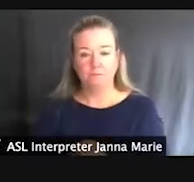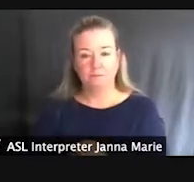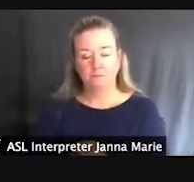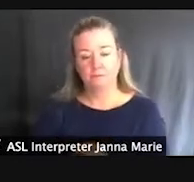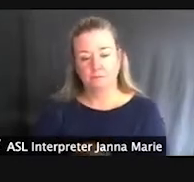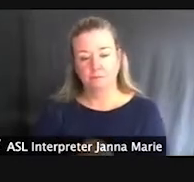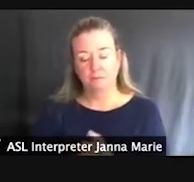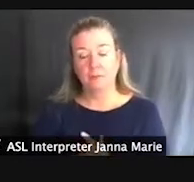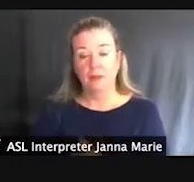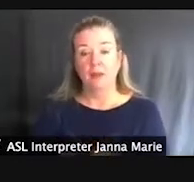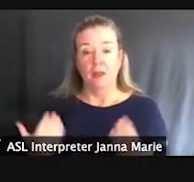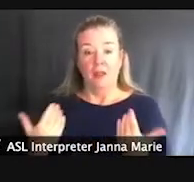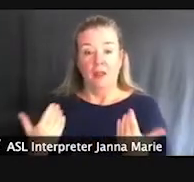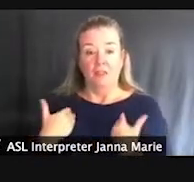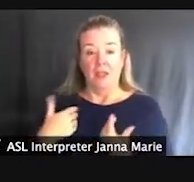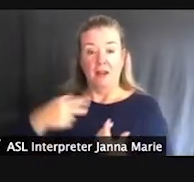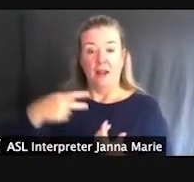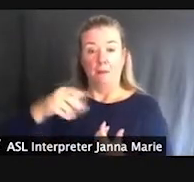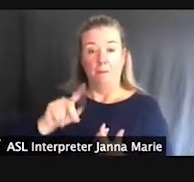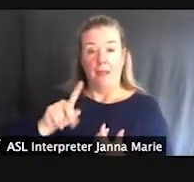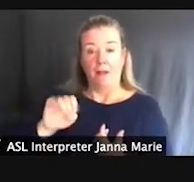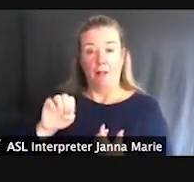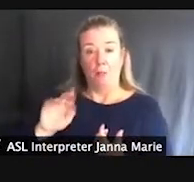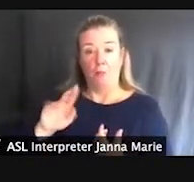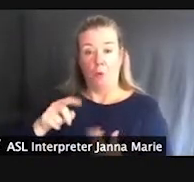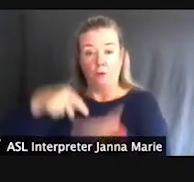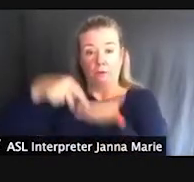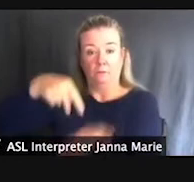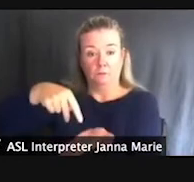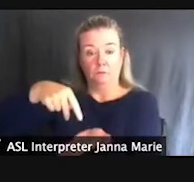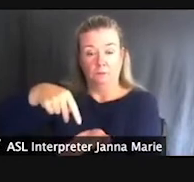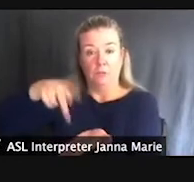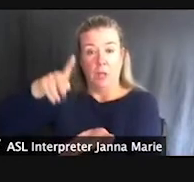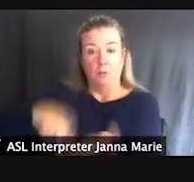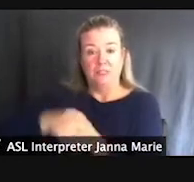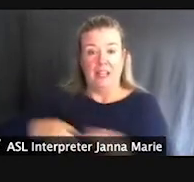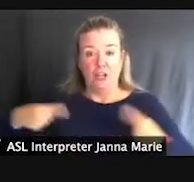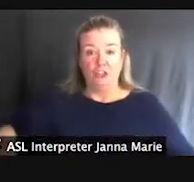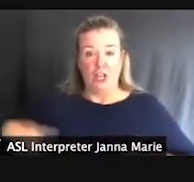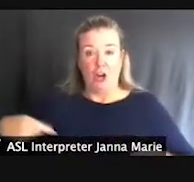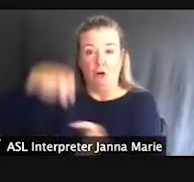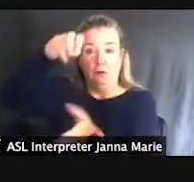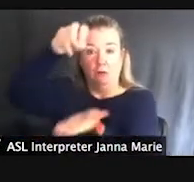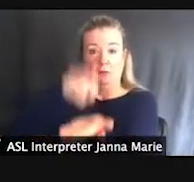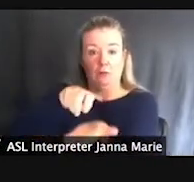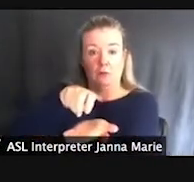paddle board so that someone in a, in a wheelchair, could utilize that by basically adding some